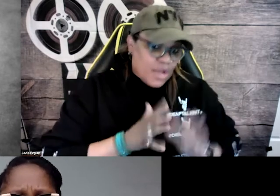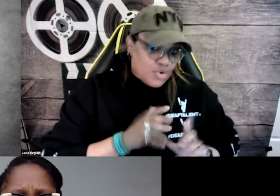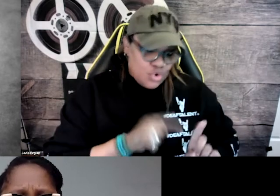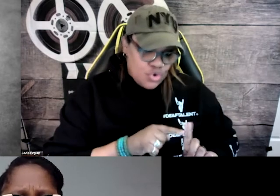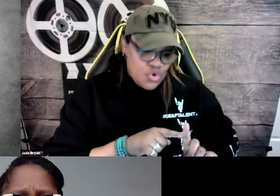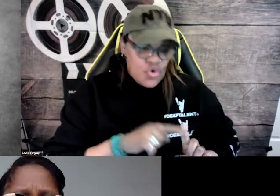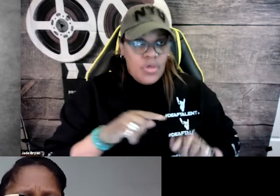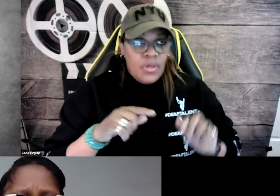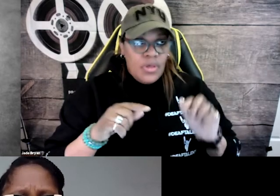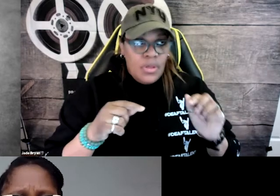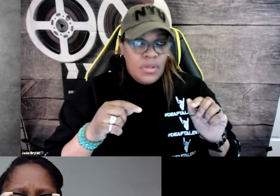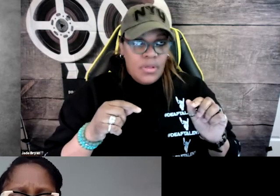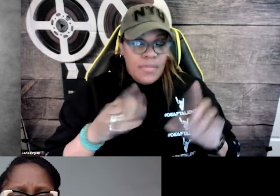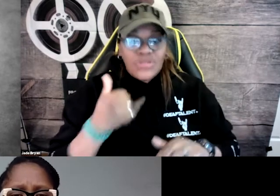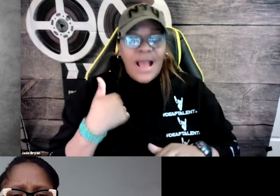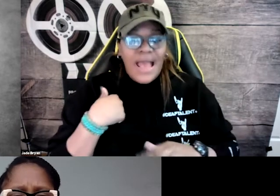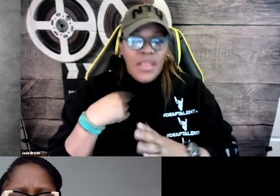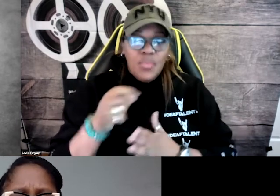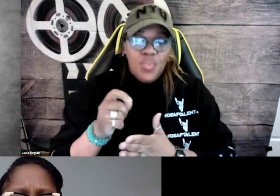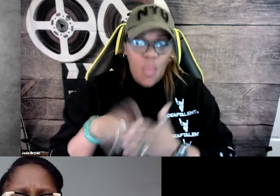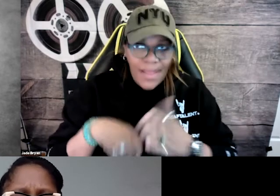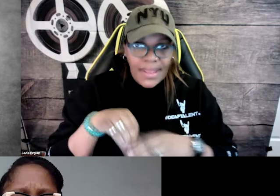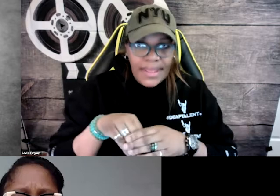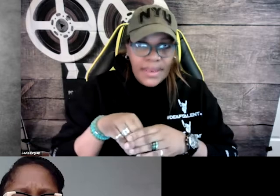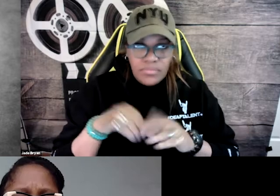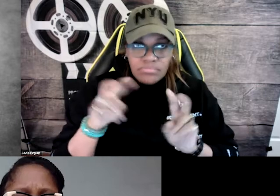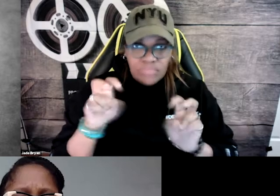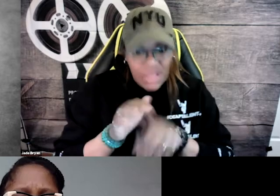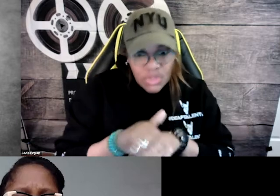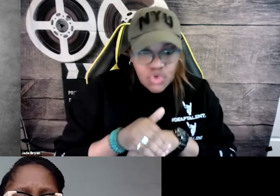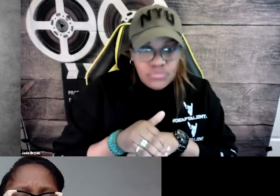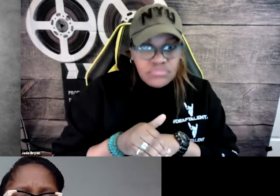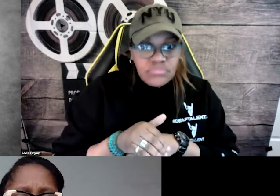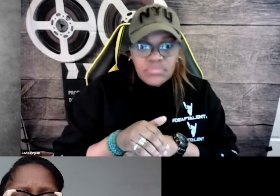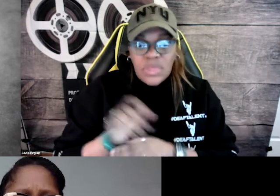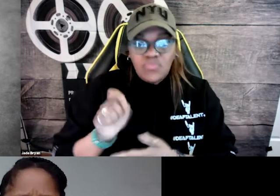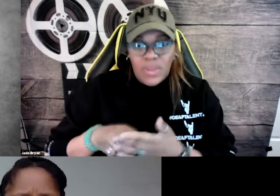if I'm working, for example, with a deaf actor, I write it in English.